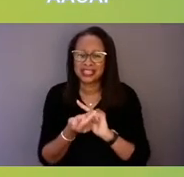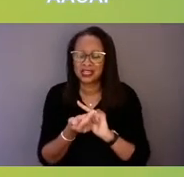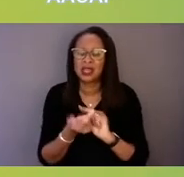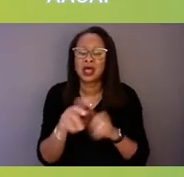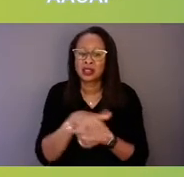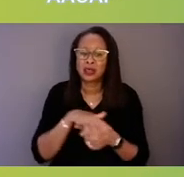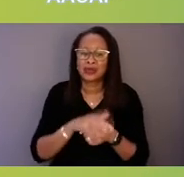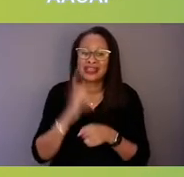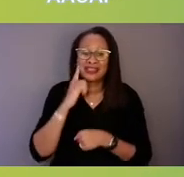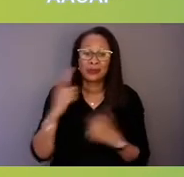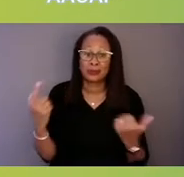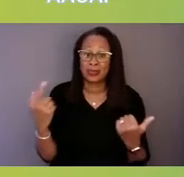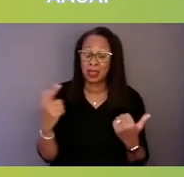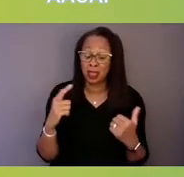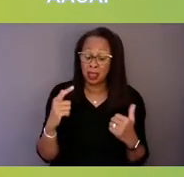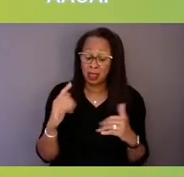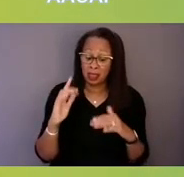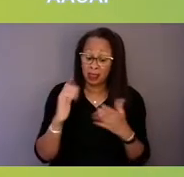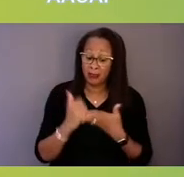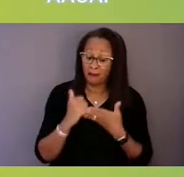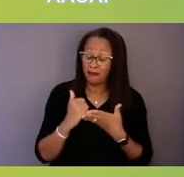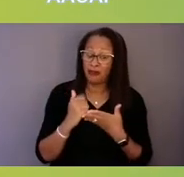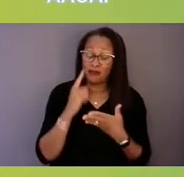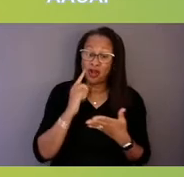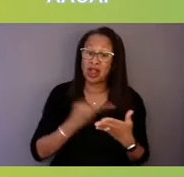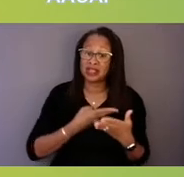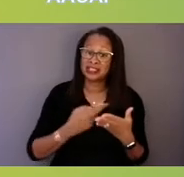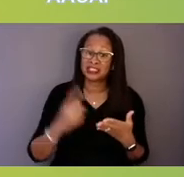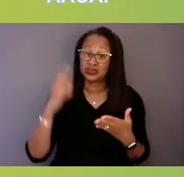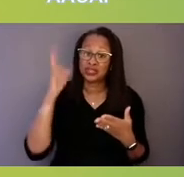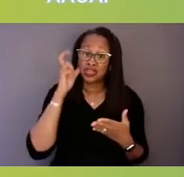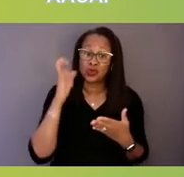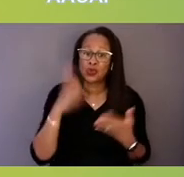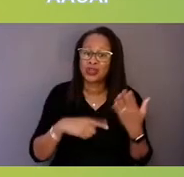what kind of training you could imagine would be part of that.